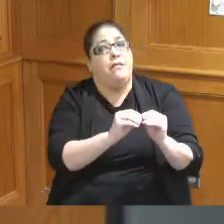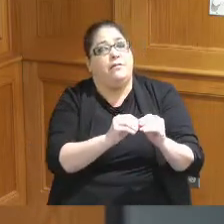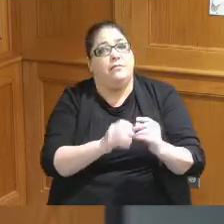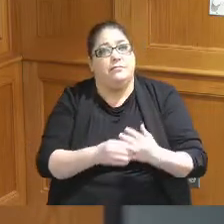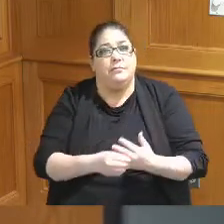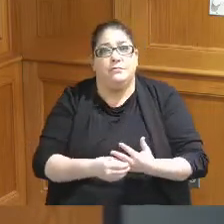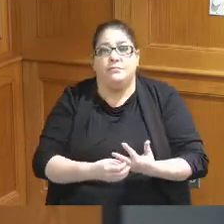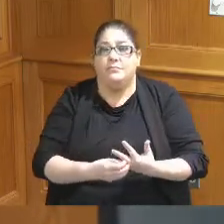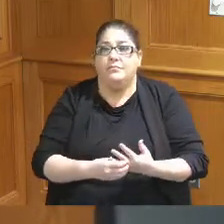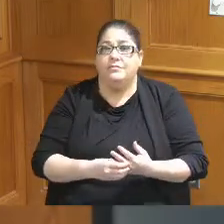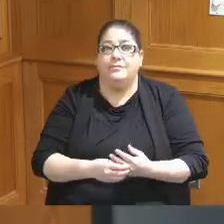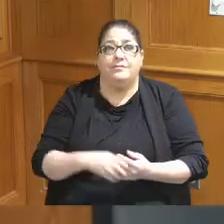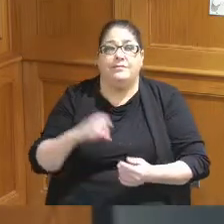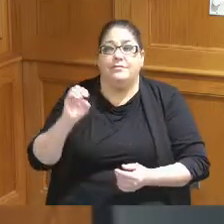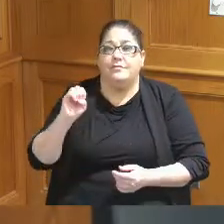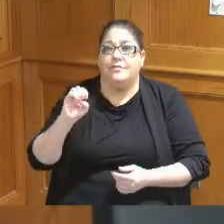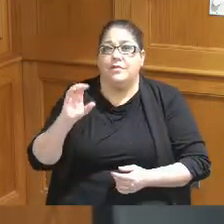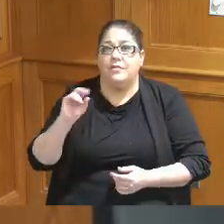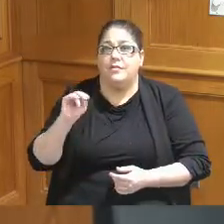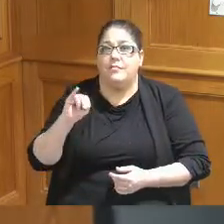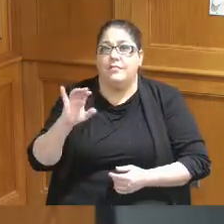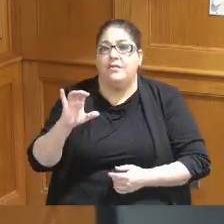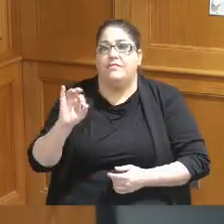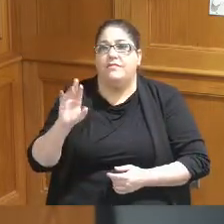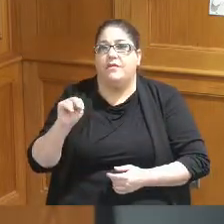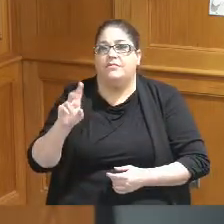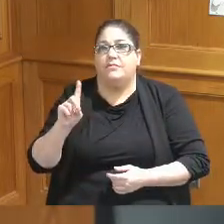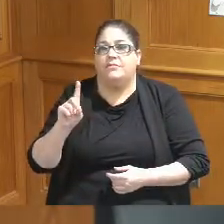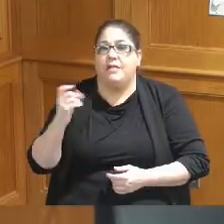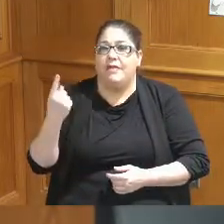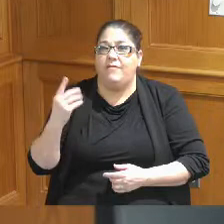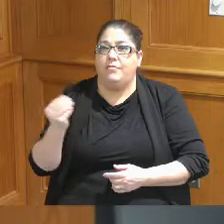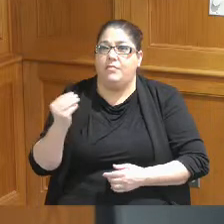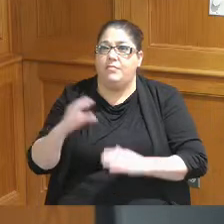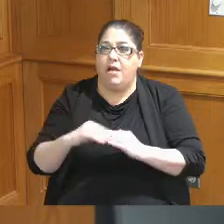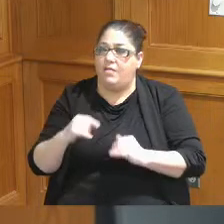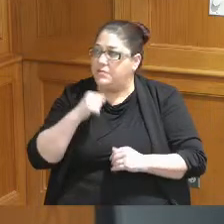found out today about this economic fund that's got 11 million dollars I didn't know that was on